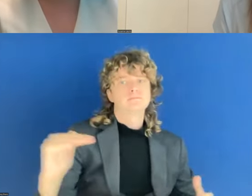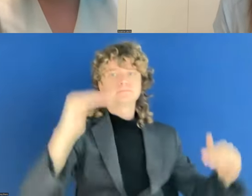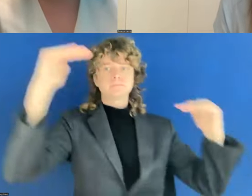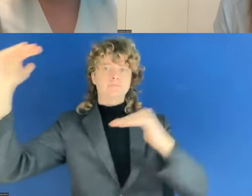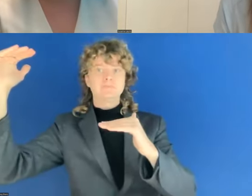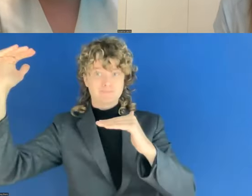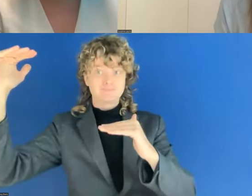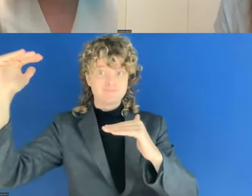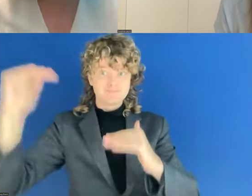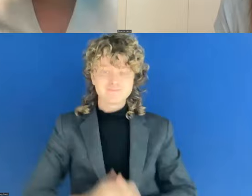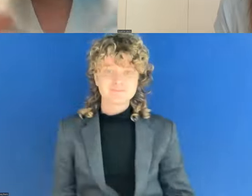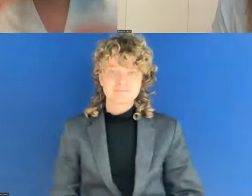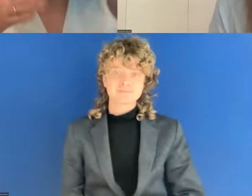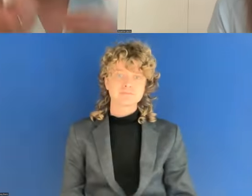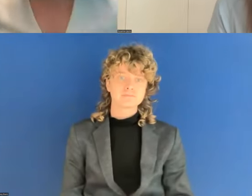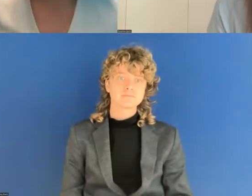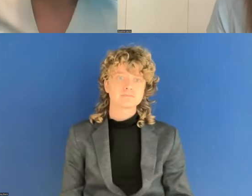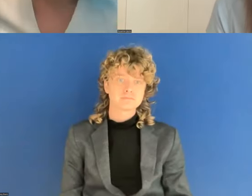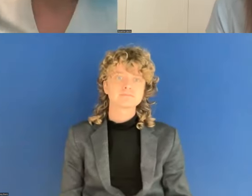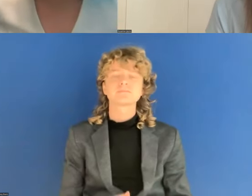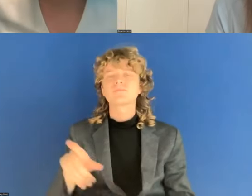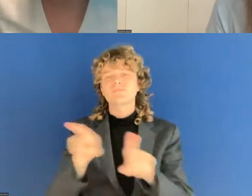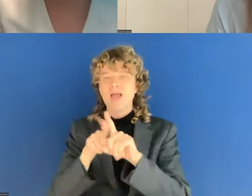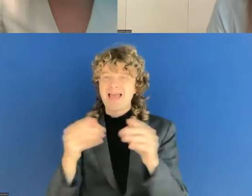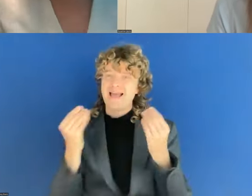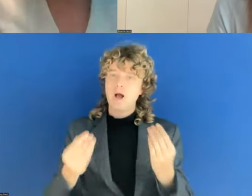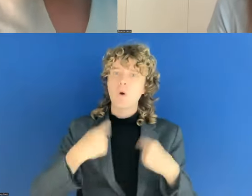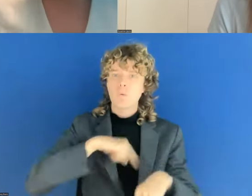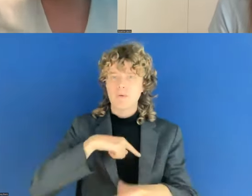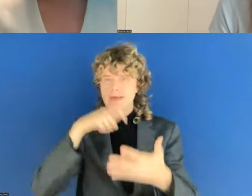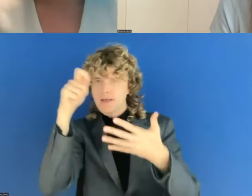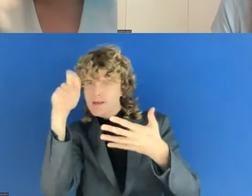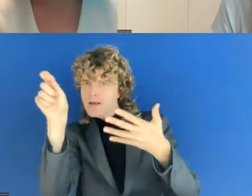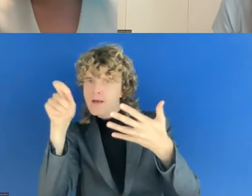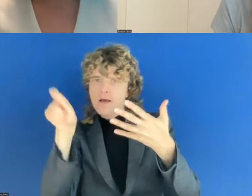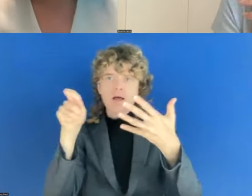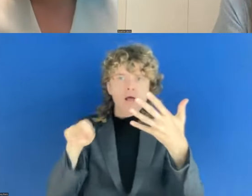The way we score. So we can see that they are actually getting better.